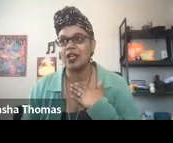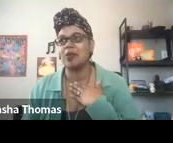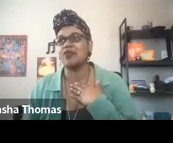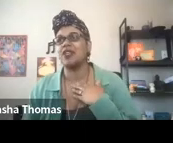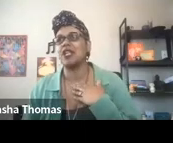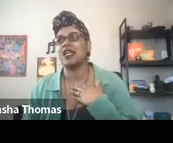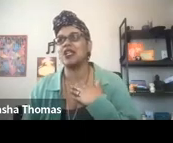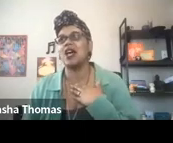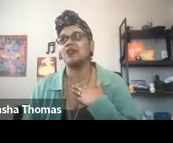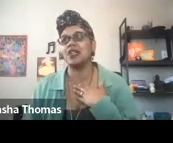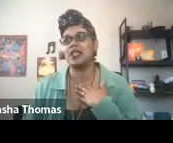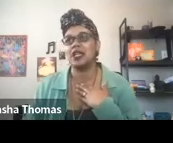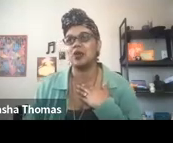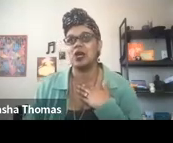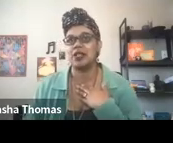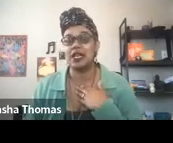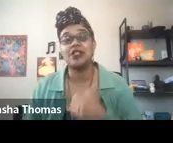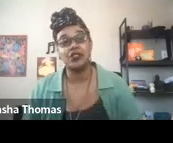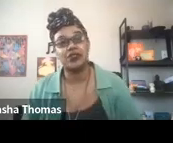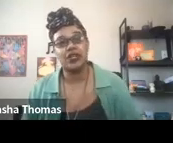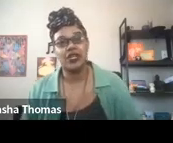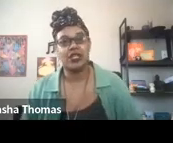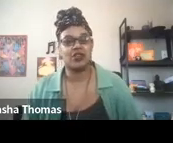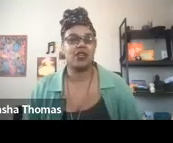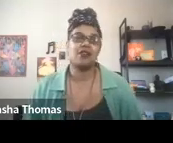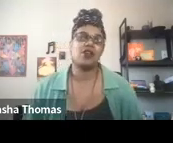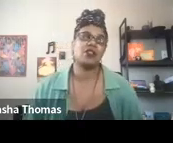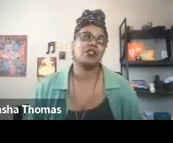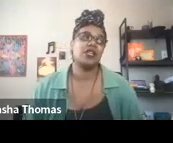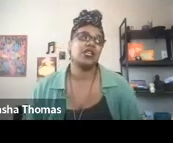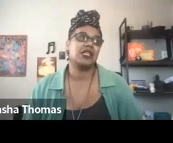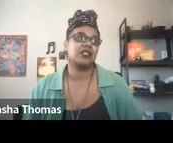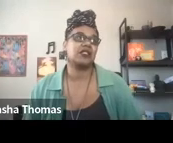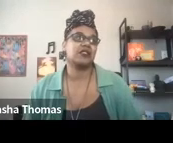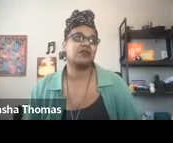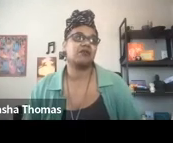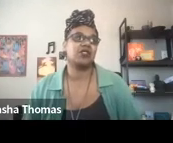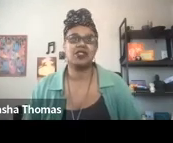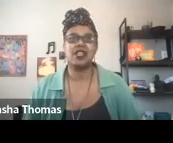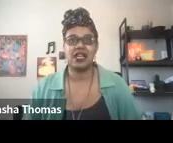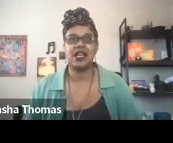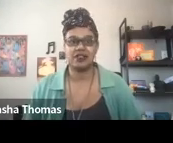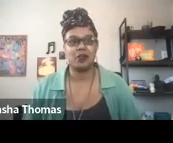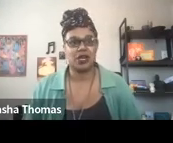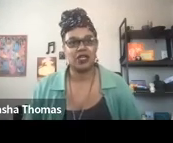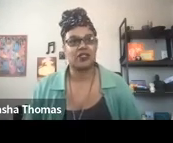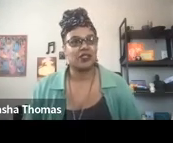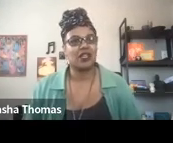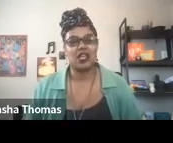I feel like a lot of the healing work that I do in the creative arts is just that kind of work.